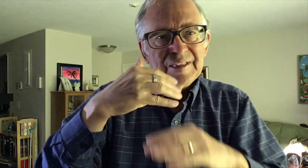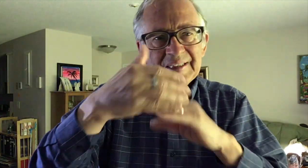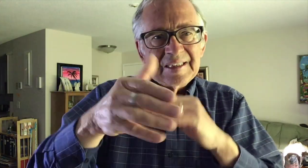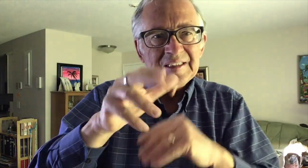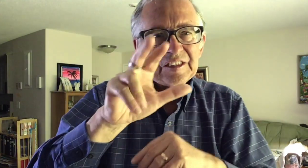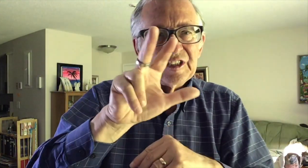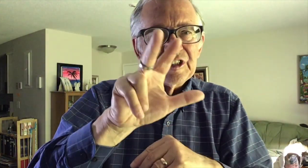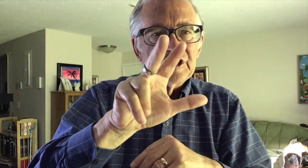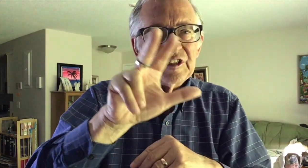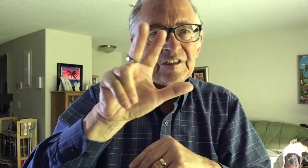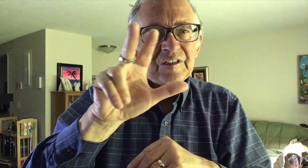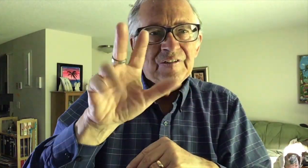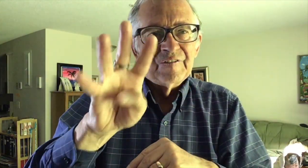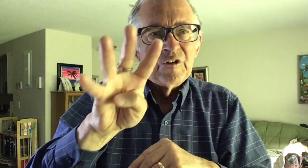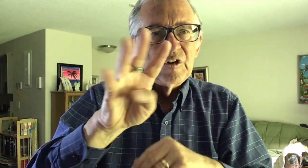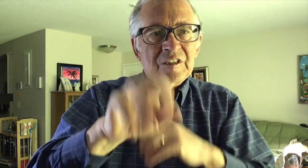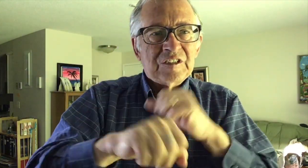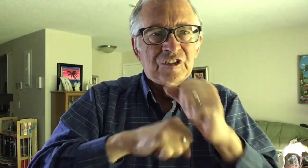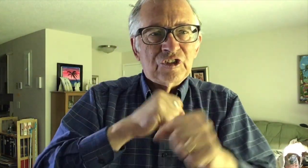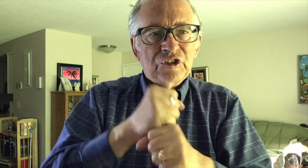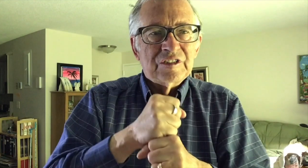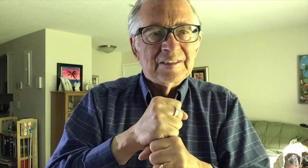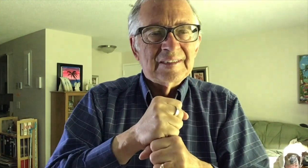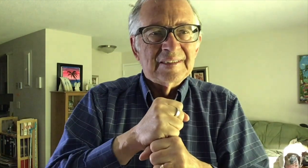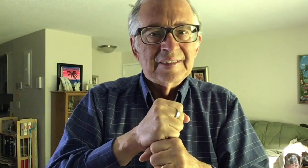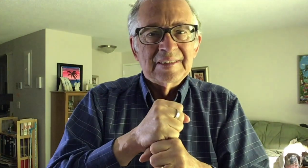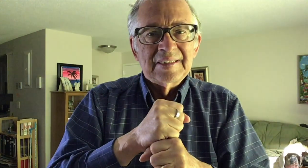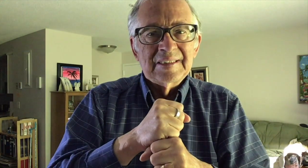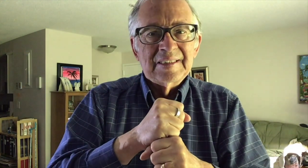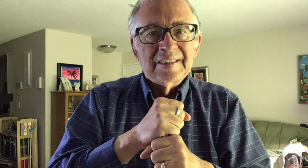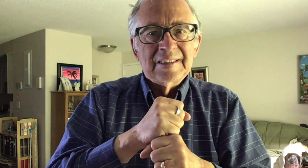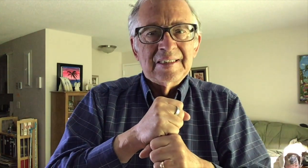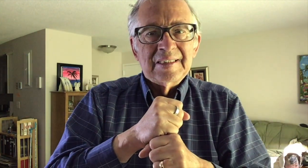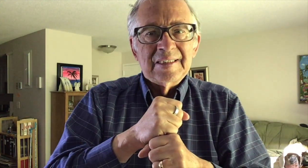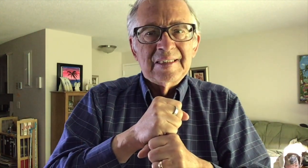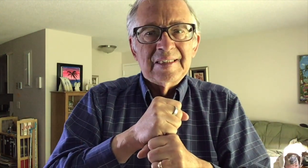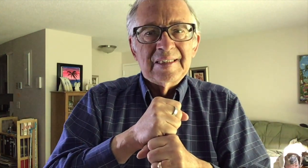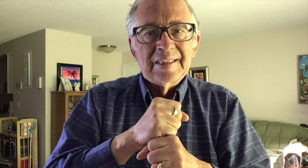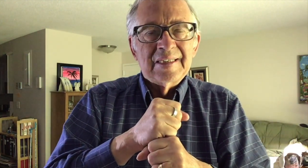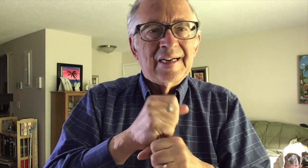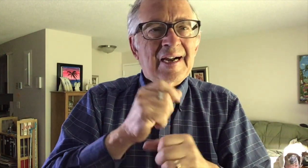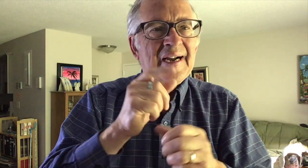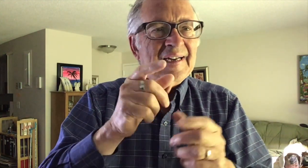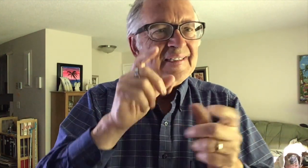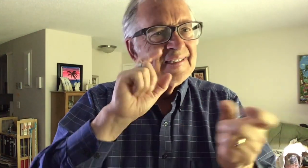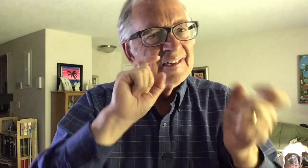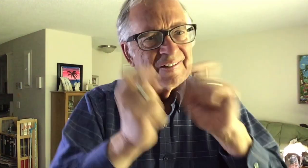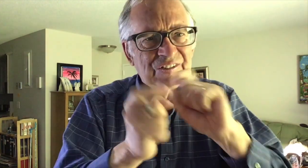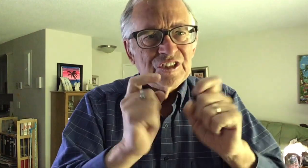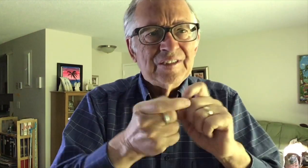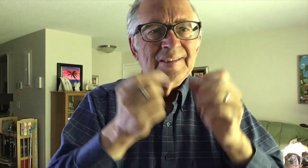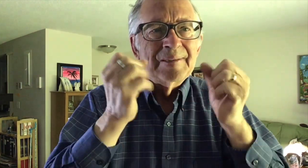Peter from that point on was a preacher for the next 34 years.